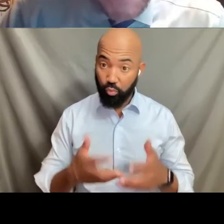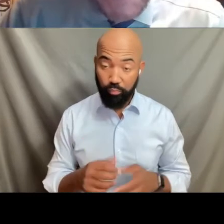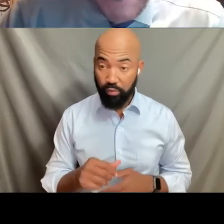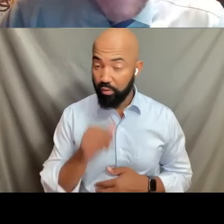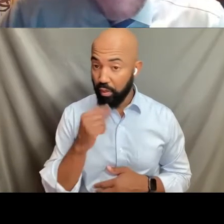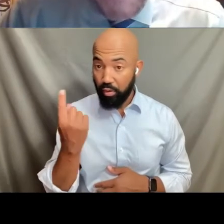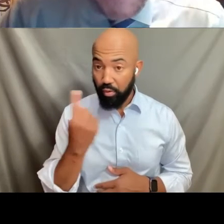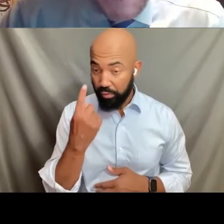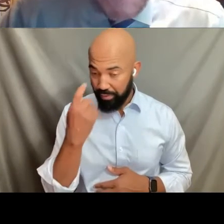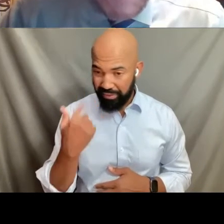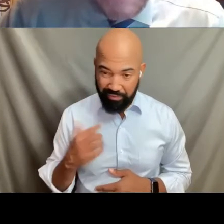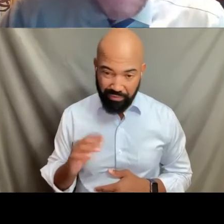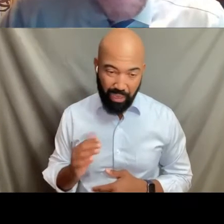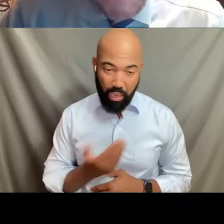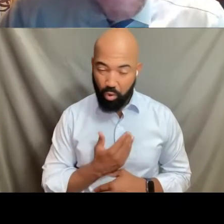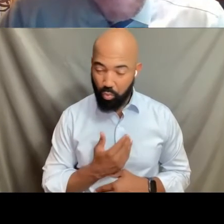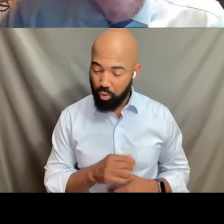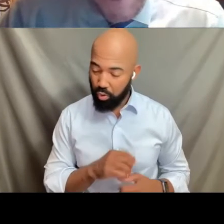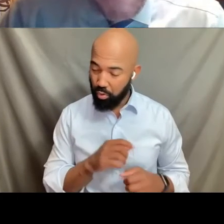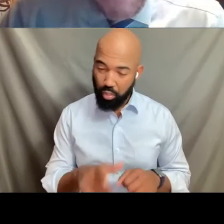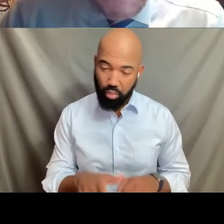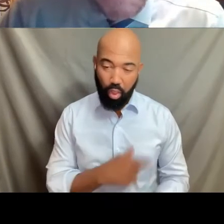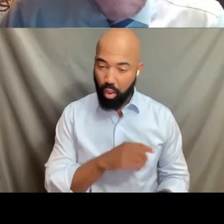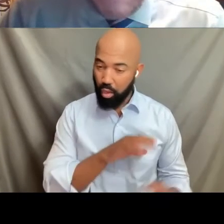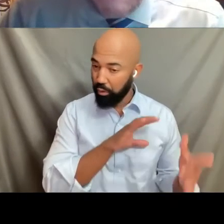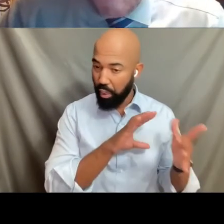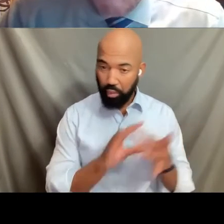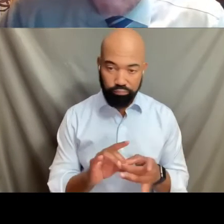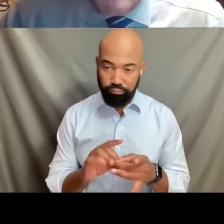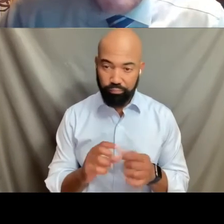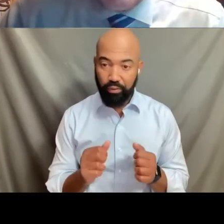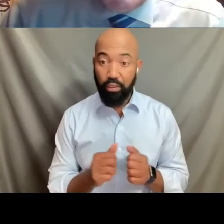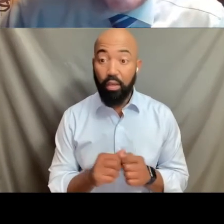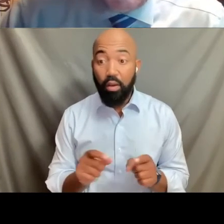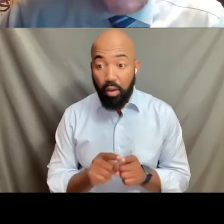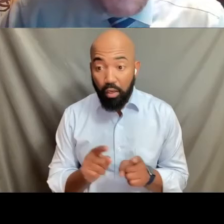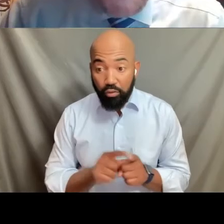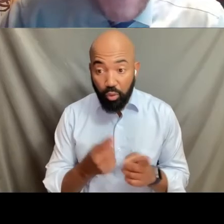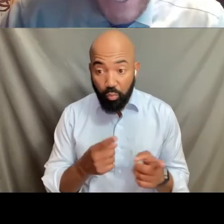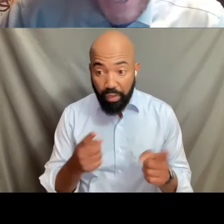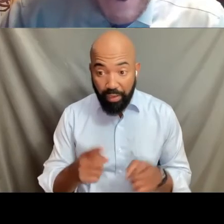not only because of our longstanding affiliation and this wonderful program that was presented the federal courthouse many years ago,